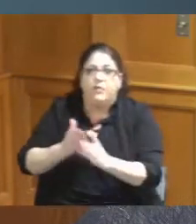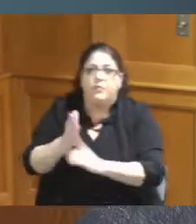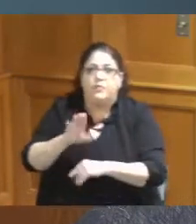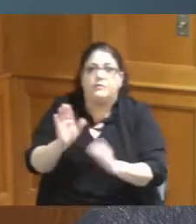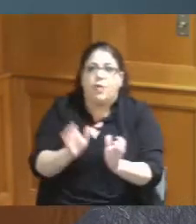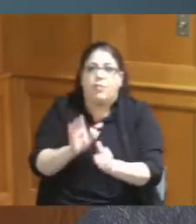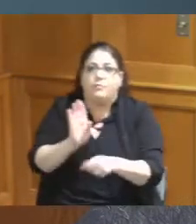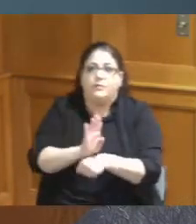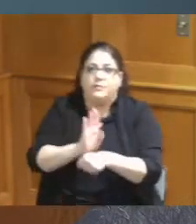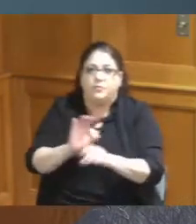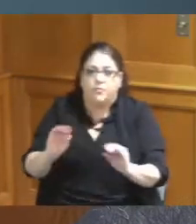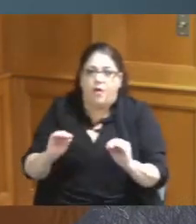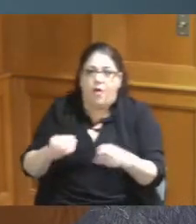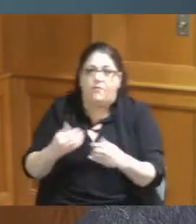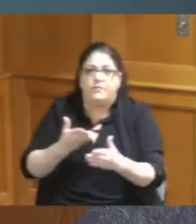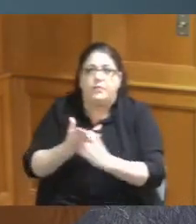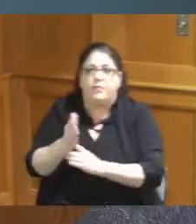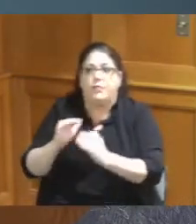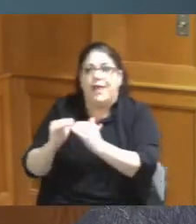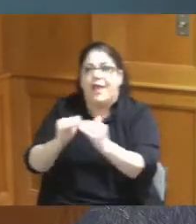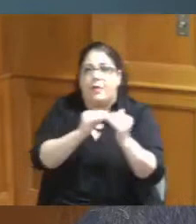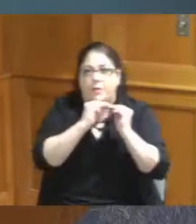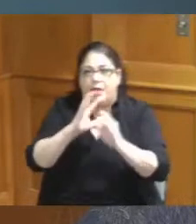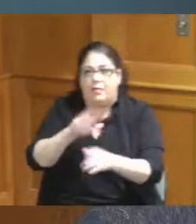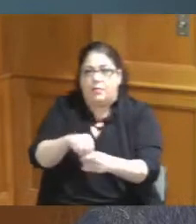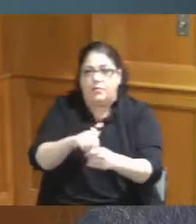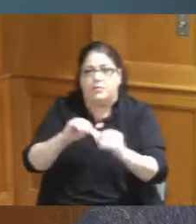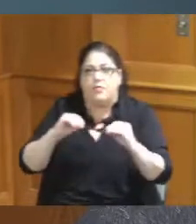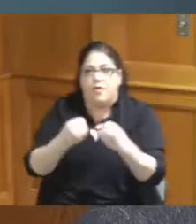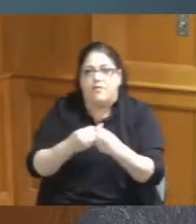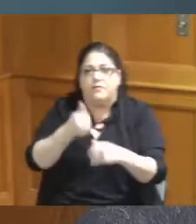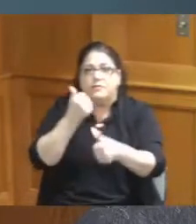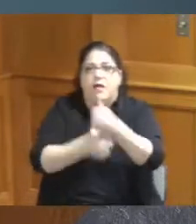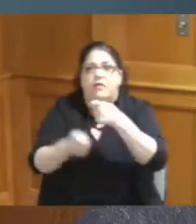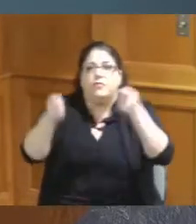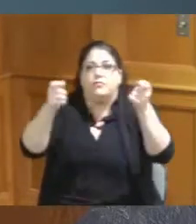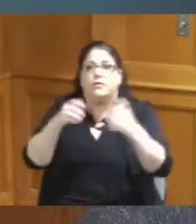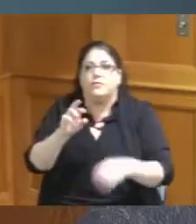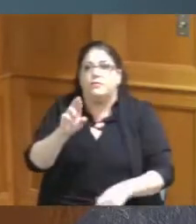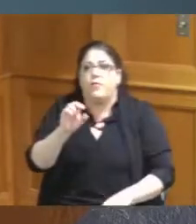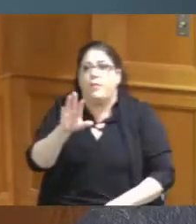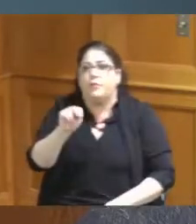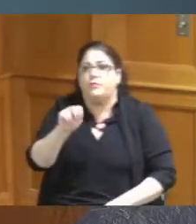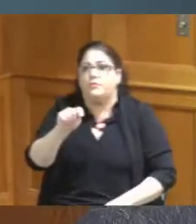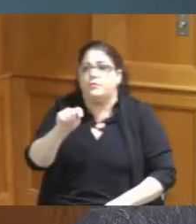office and through our Equity inclusion office under directional Robert Bell so we'll be doing